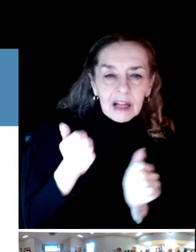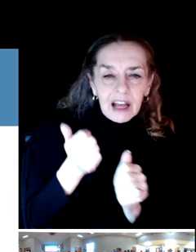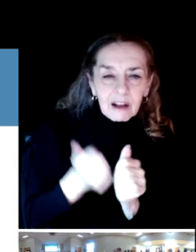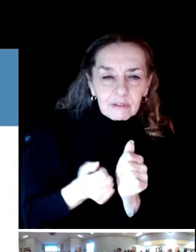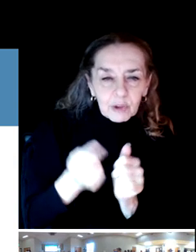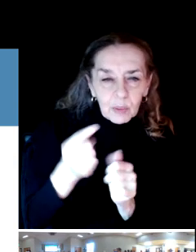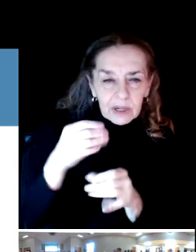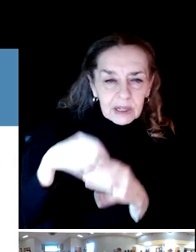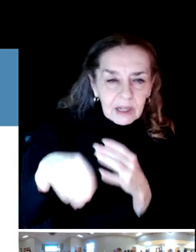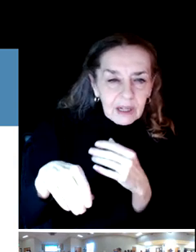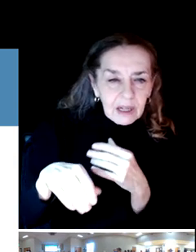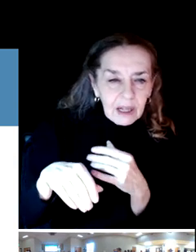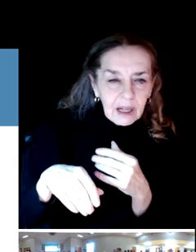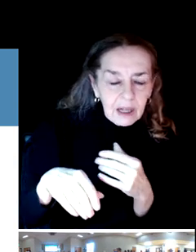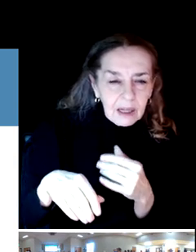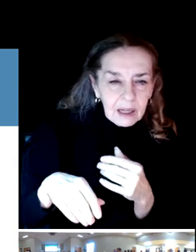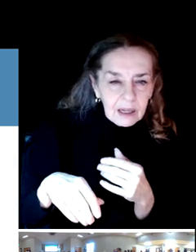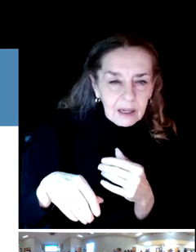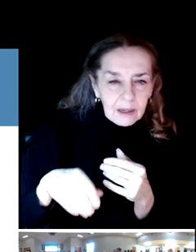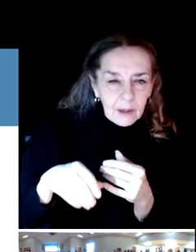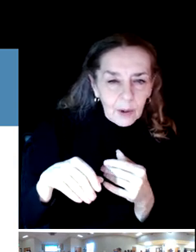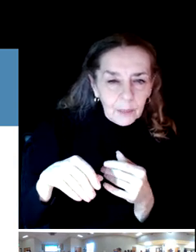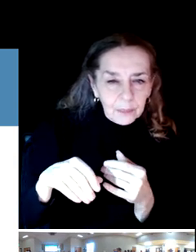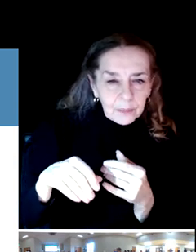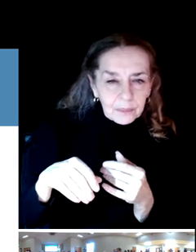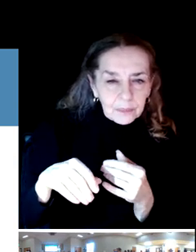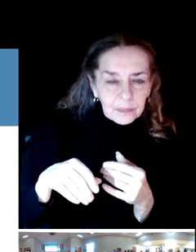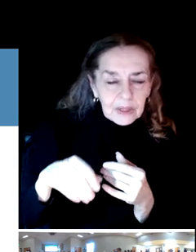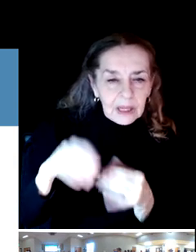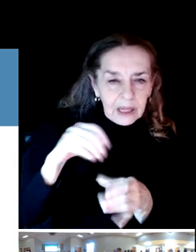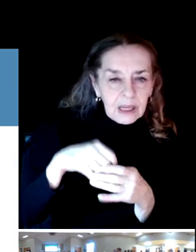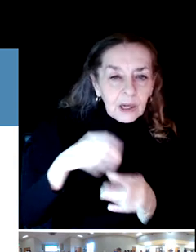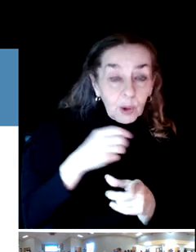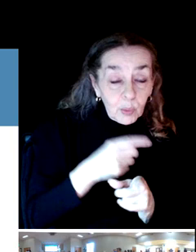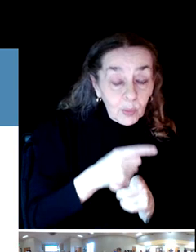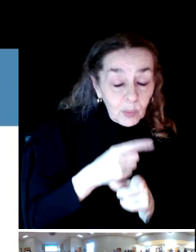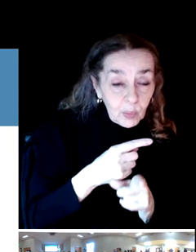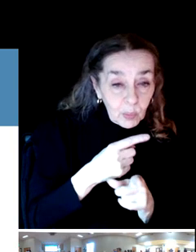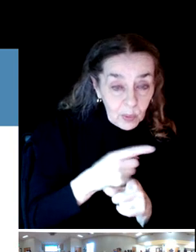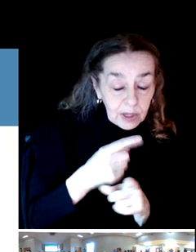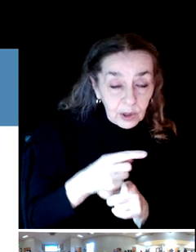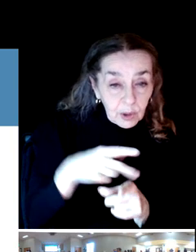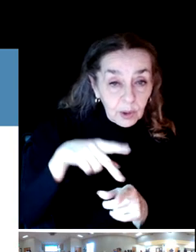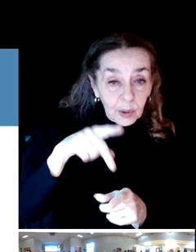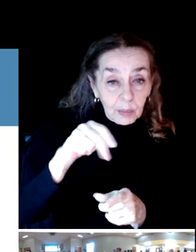from a regular playground in that a regular playground may meet the stringent ADA standards,